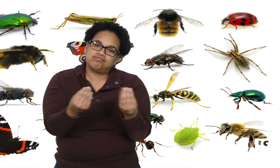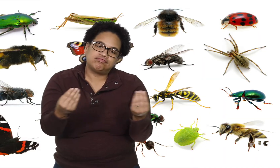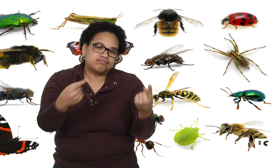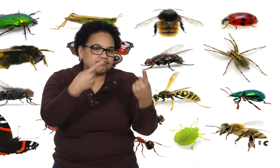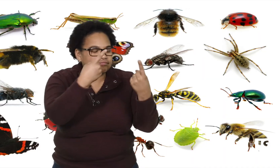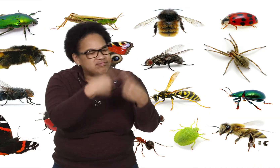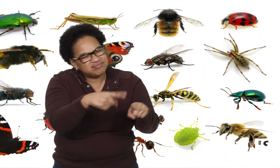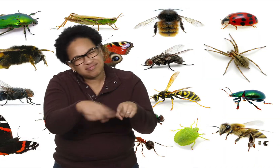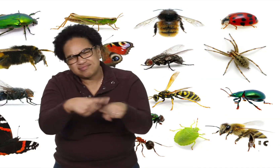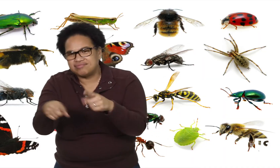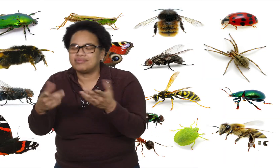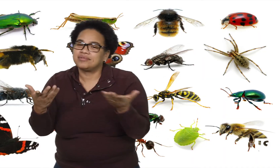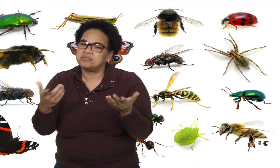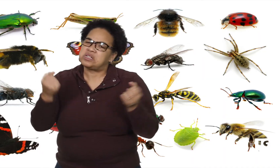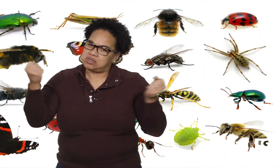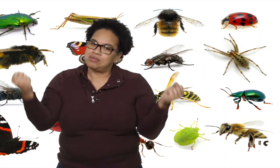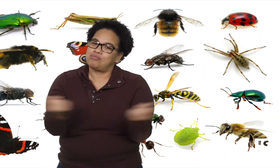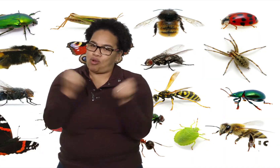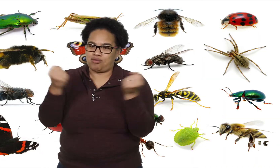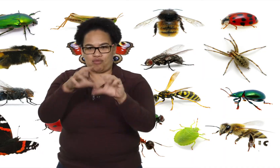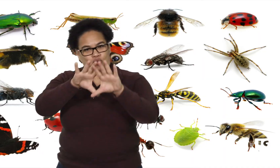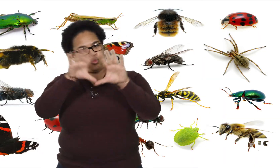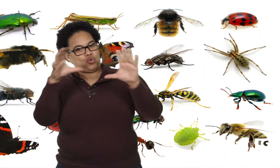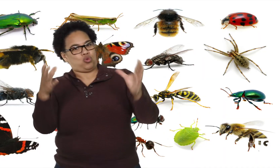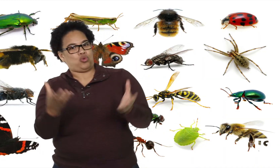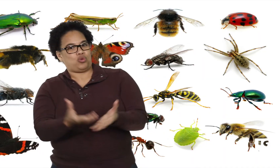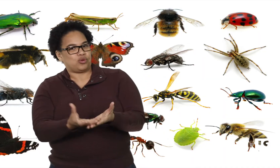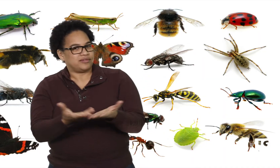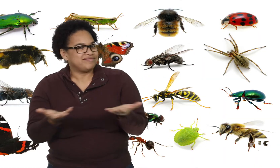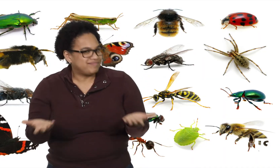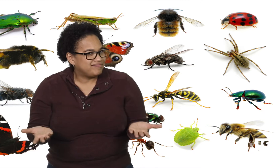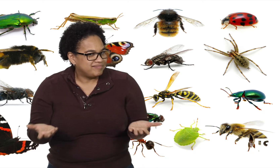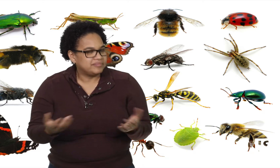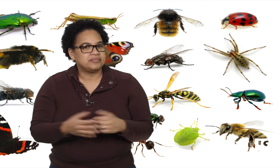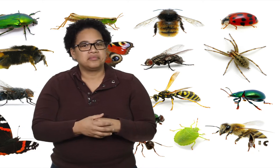They are important to the planet.